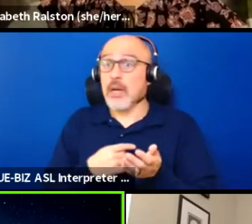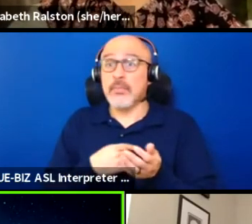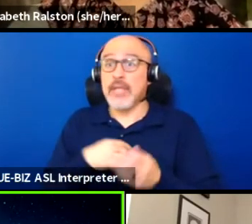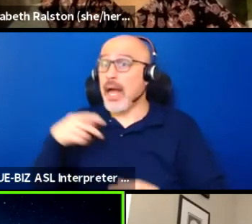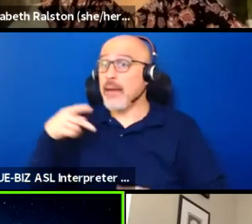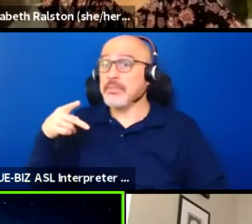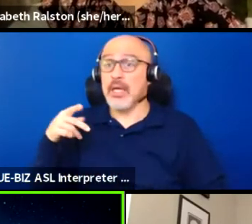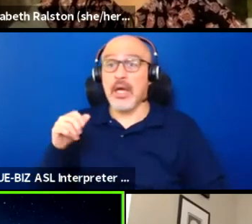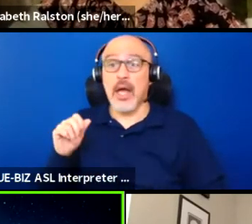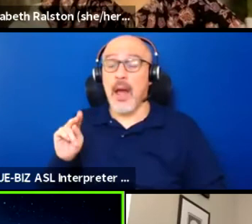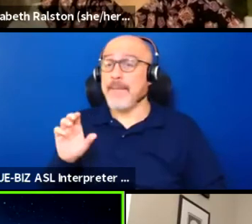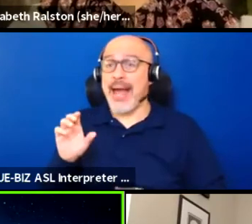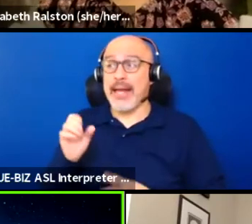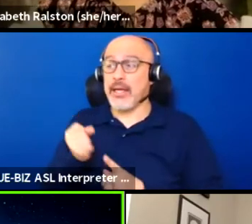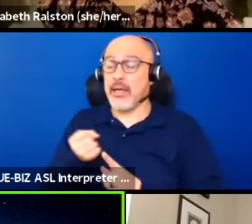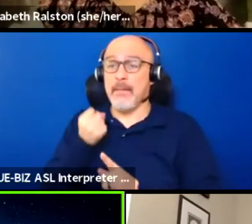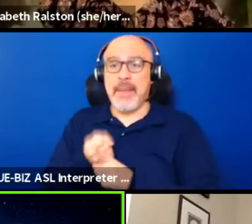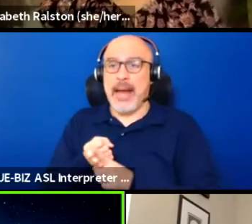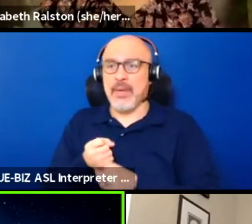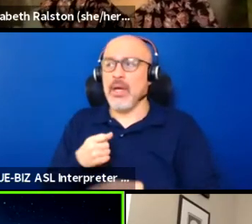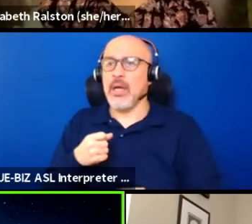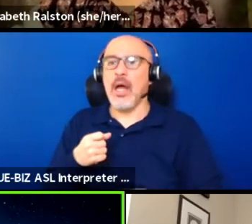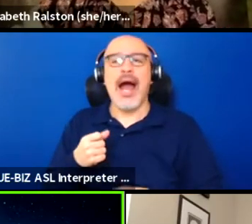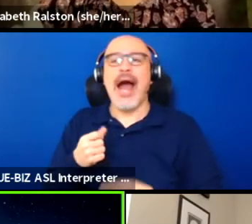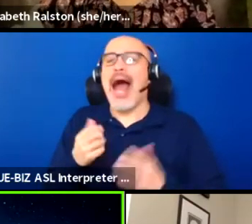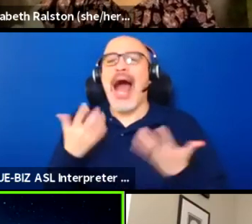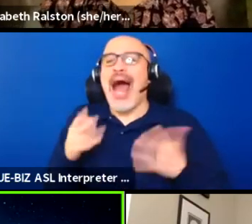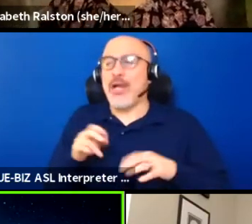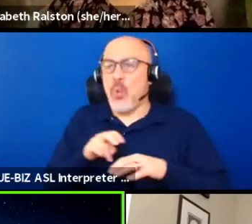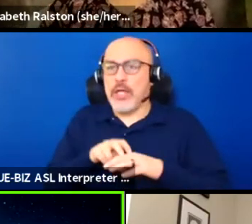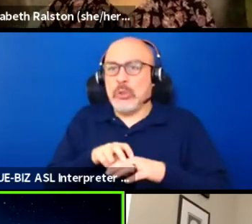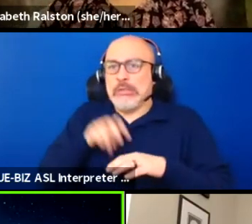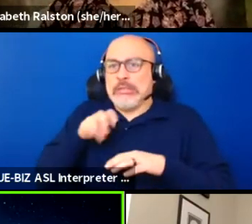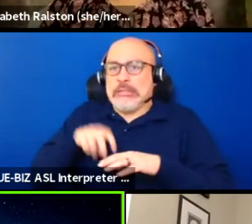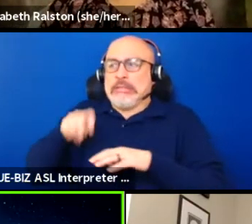and obviously I don't want to try to climb over people